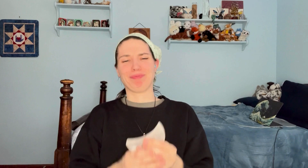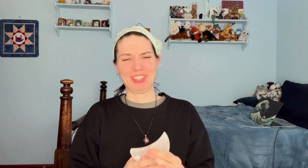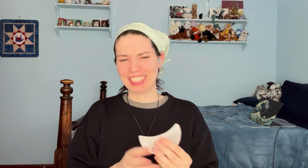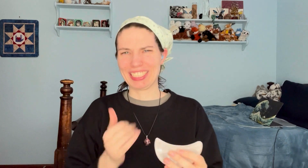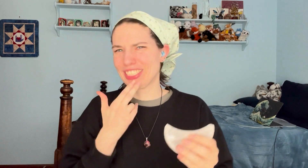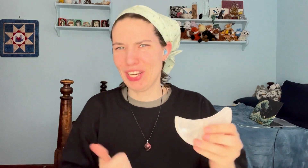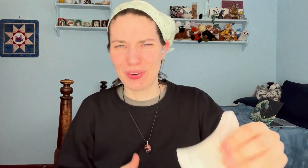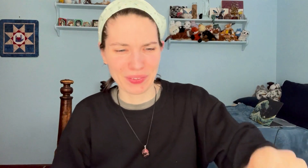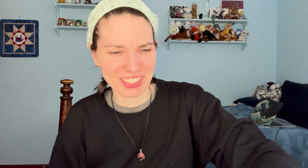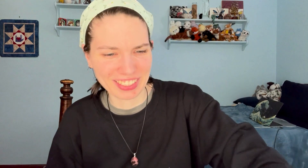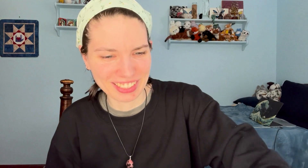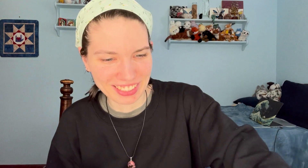Cute!